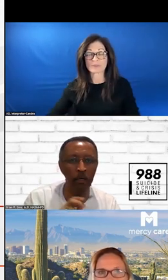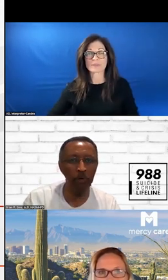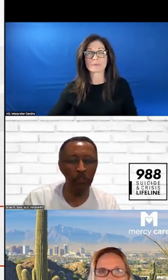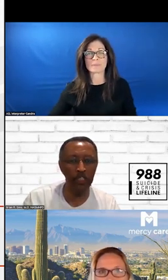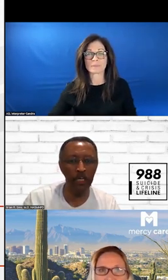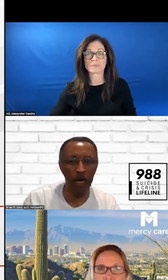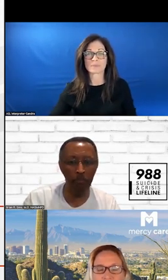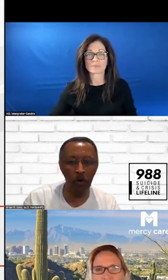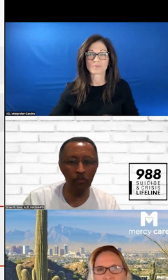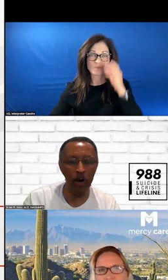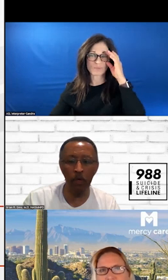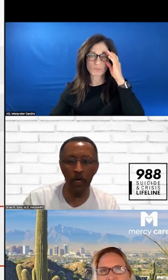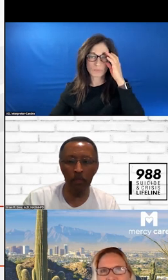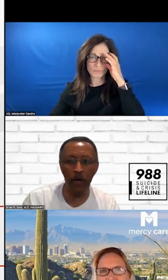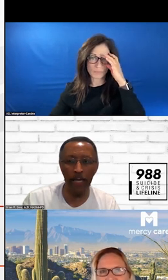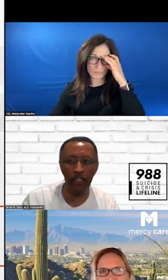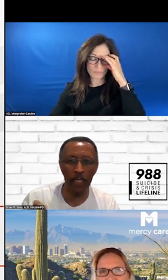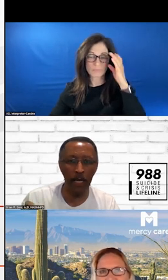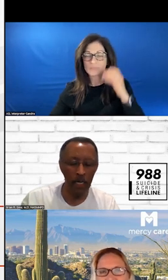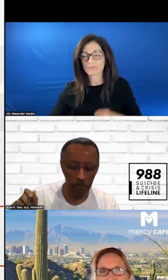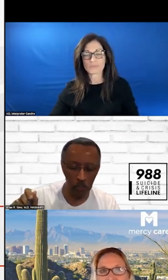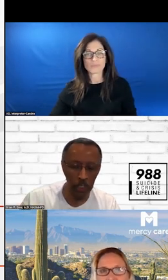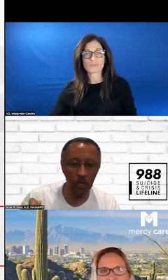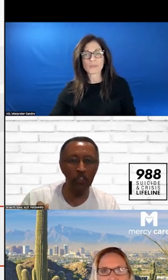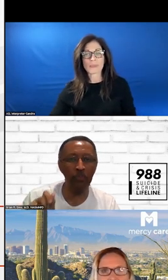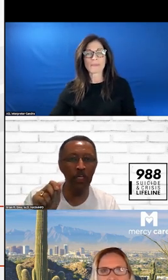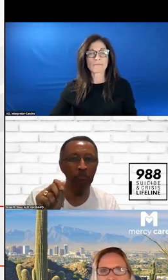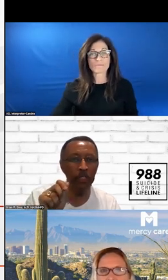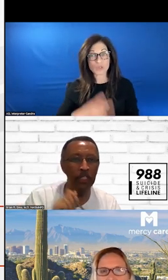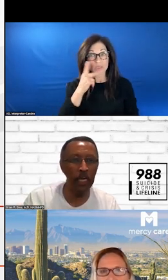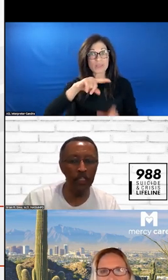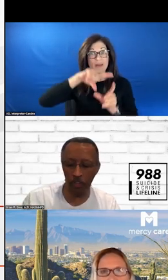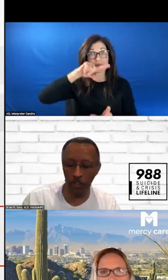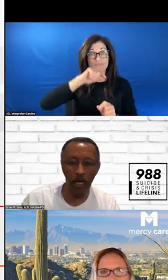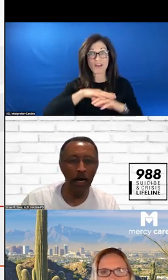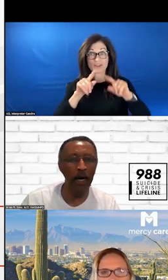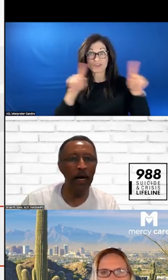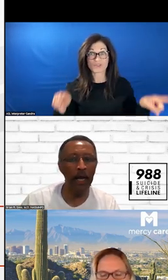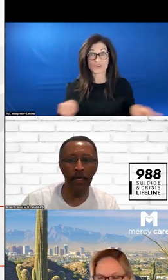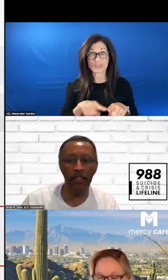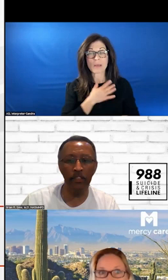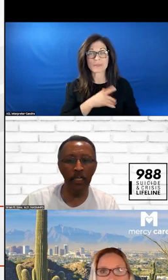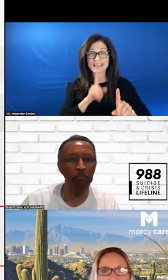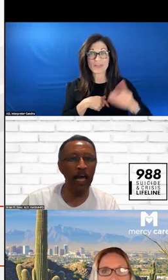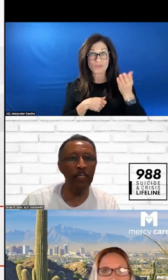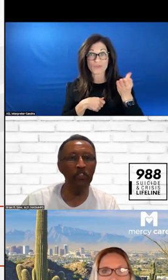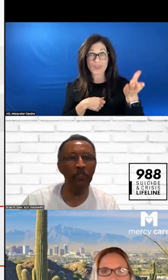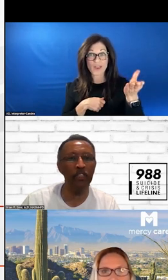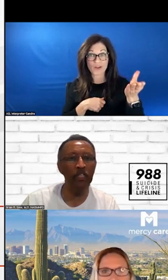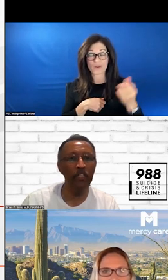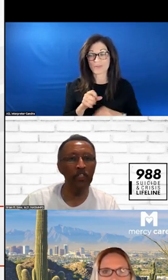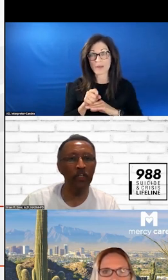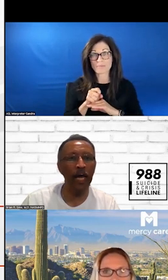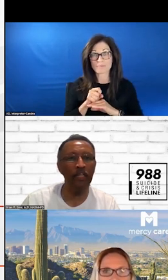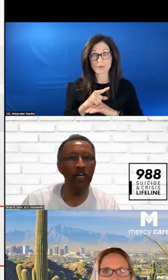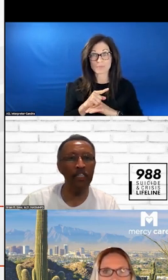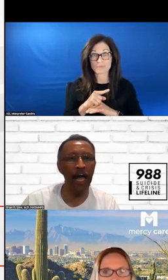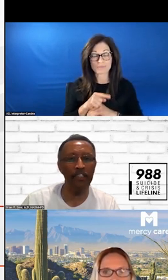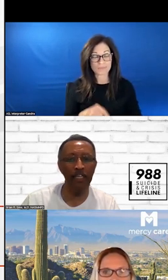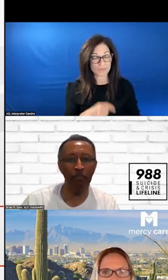AHEAD AND POST THAT POLL. IF YOU SEE IT ON YOUR SCREEN, ANSWER AND SEND IT BACK TO SHELLY HAS AN